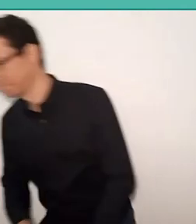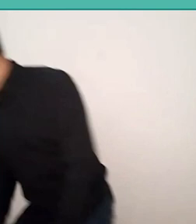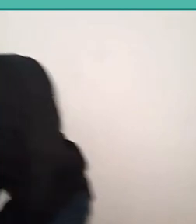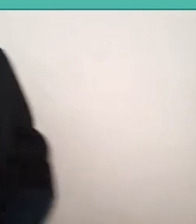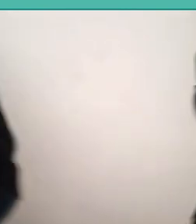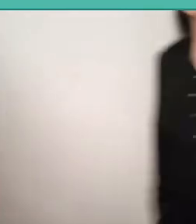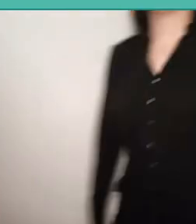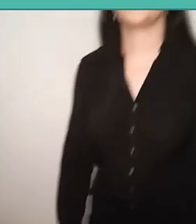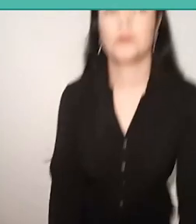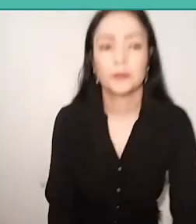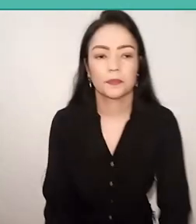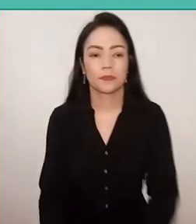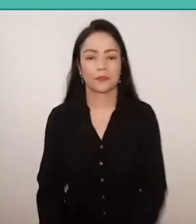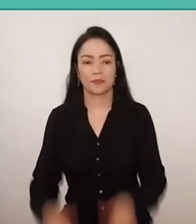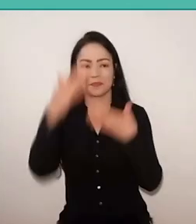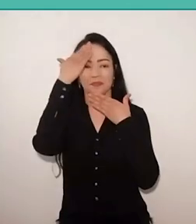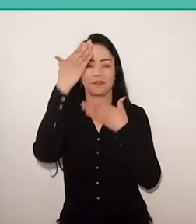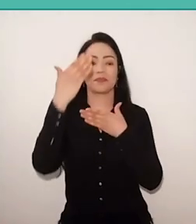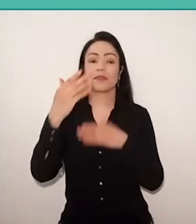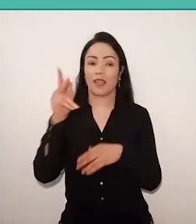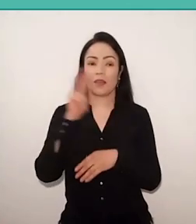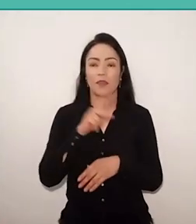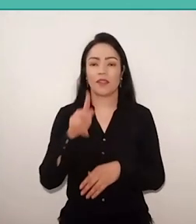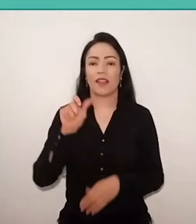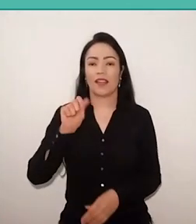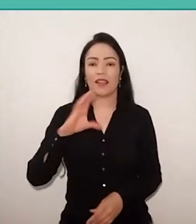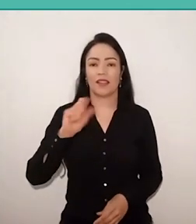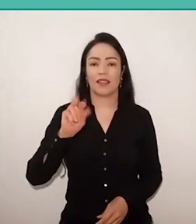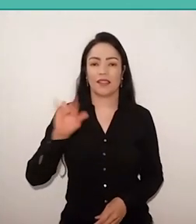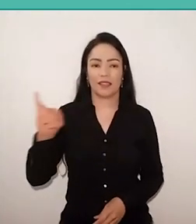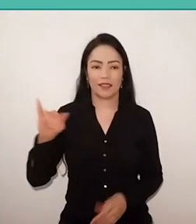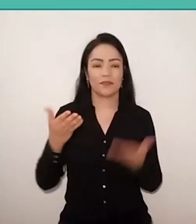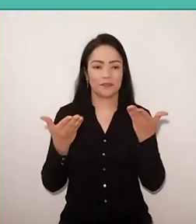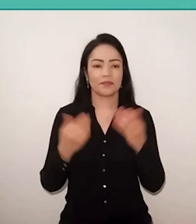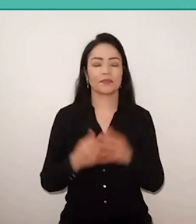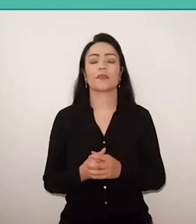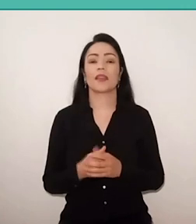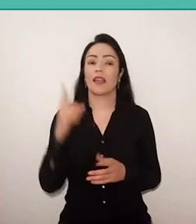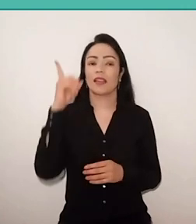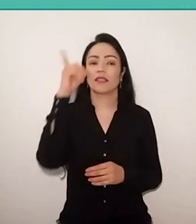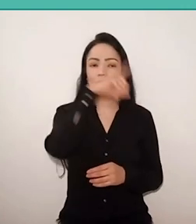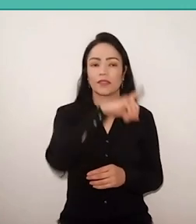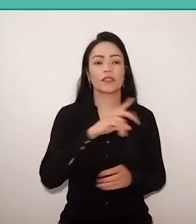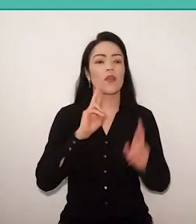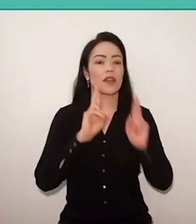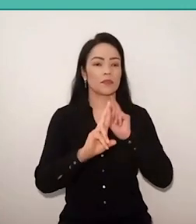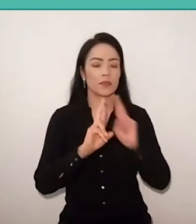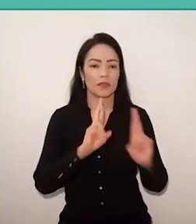Thank you Sergio. Professor Akkari. It's hard to answer after Sergio's speech.